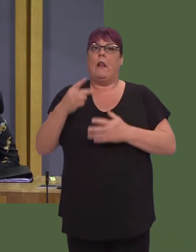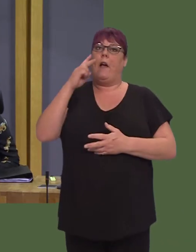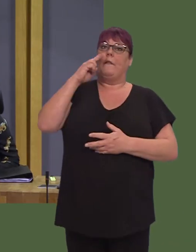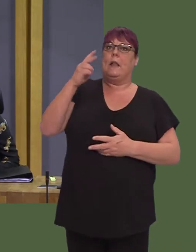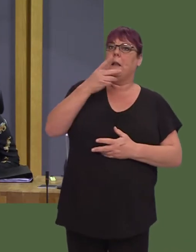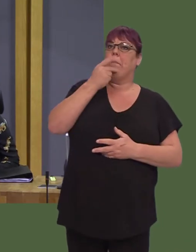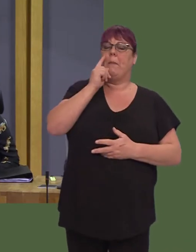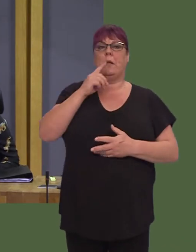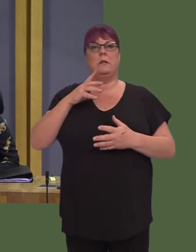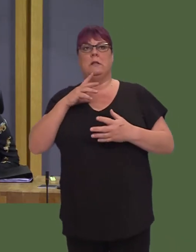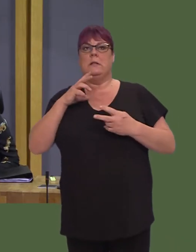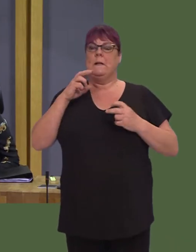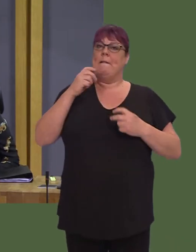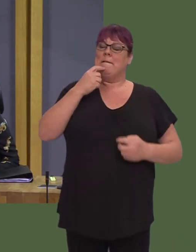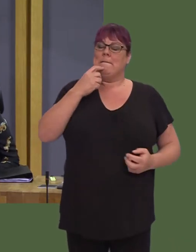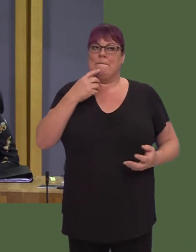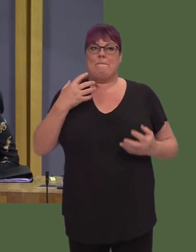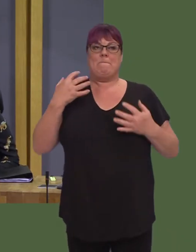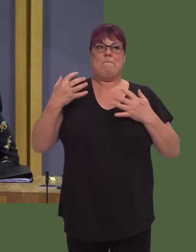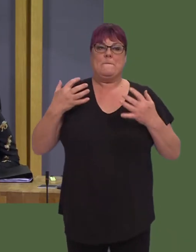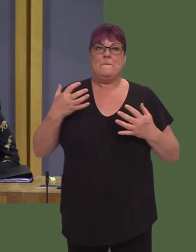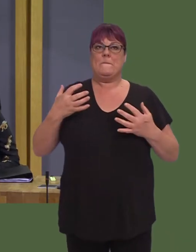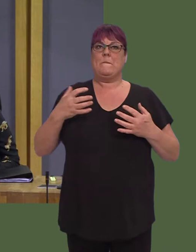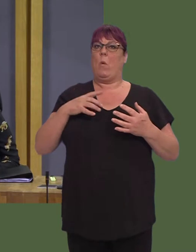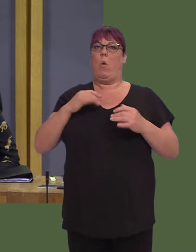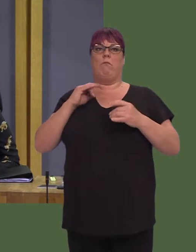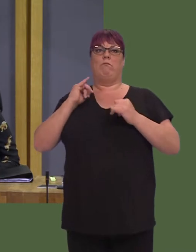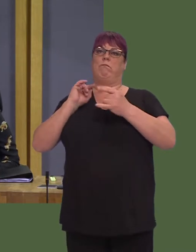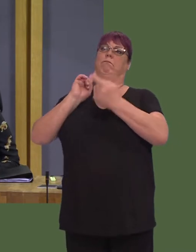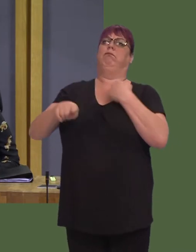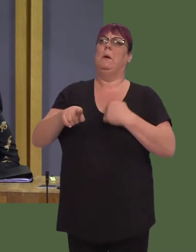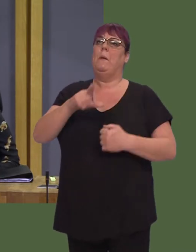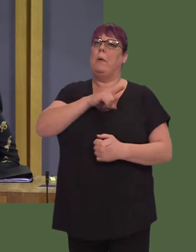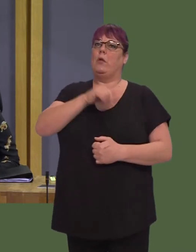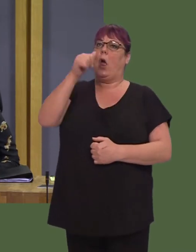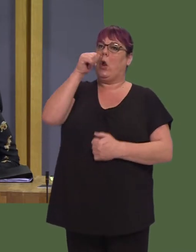and bite lips whilst giving evidence to committees because criticism of Welsh Government or ministers